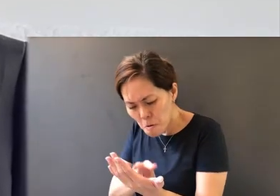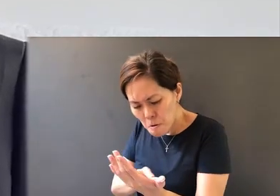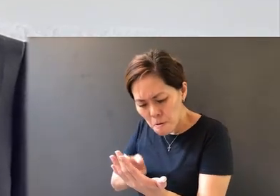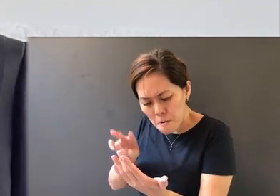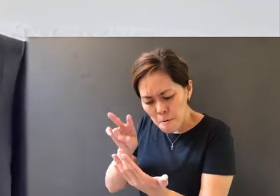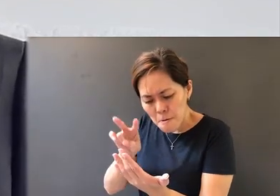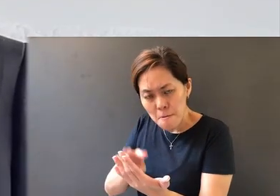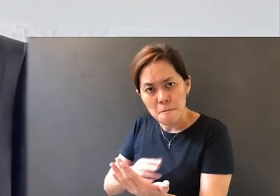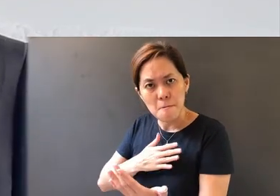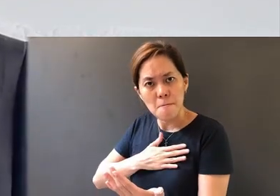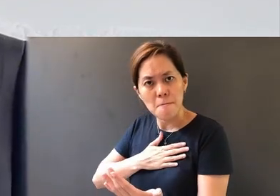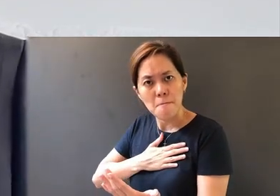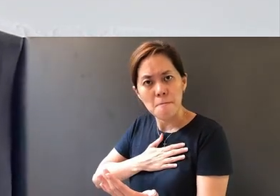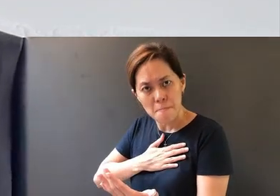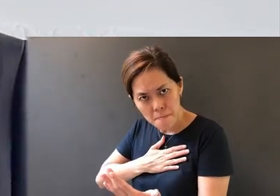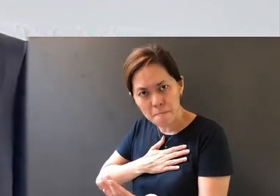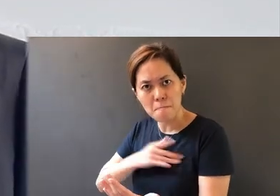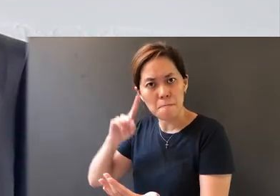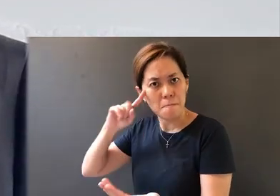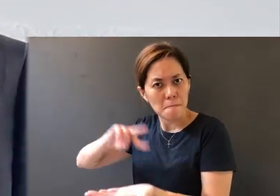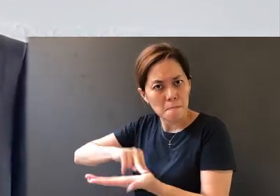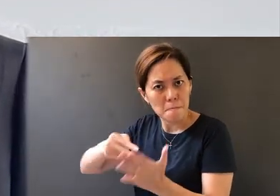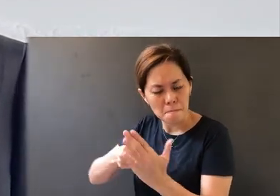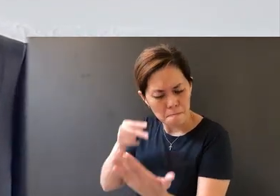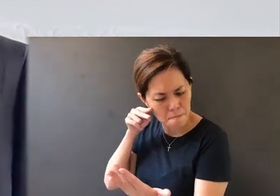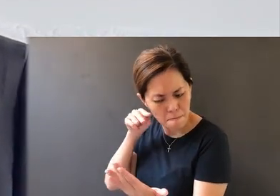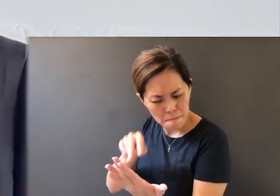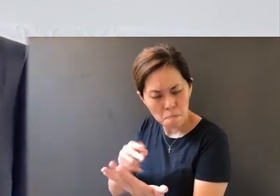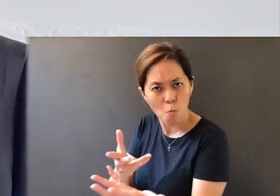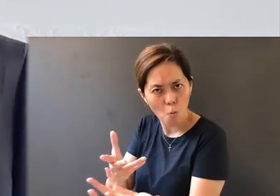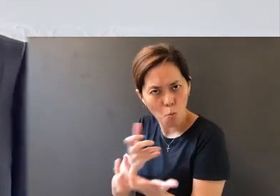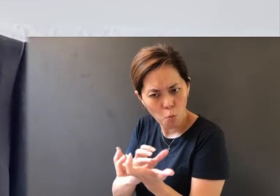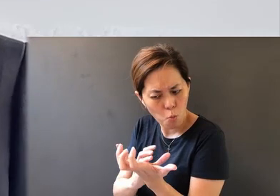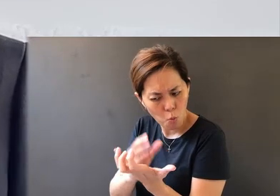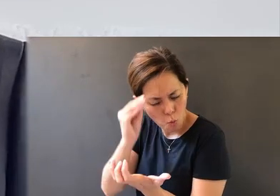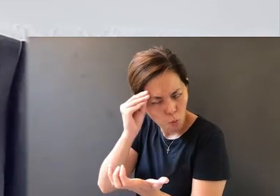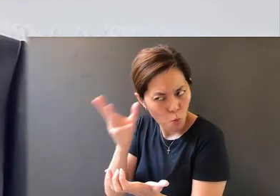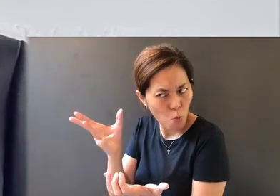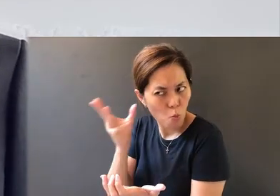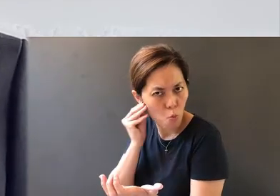with a genuine intention to hear the Word and the voice of God.